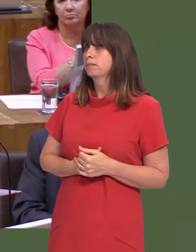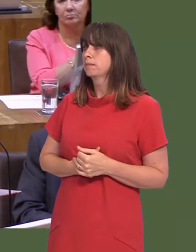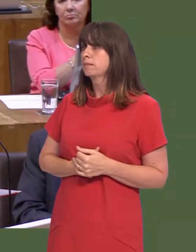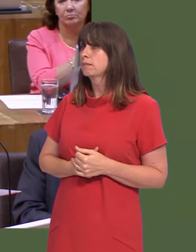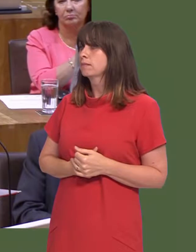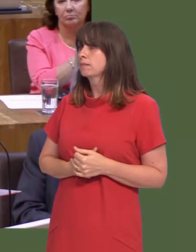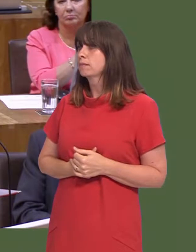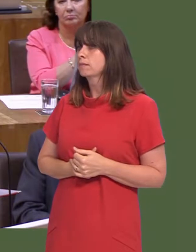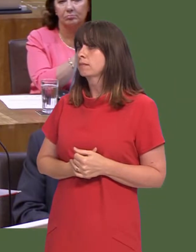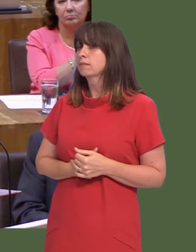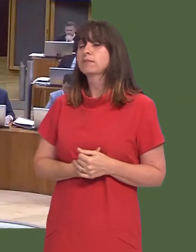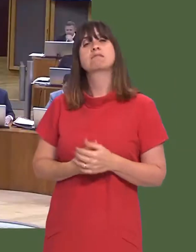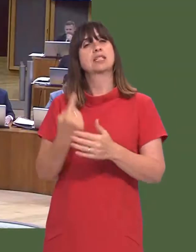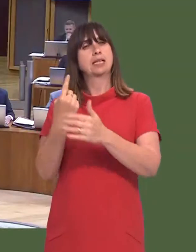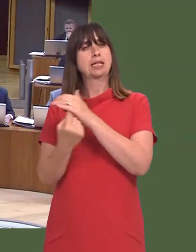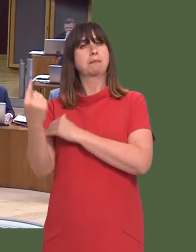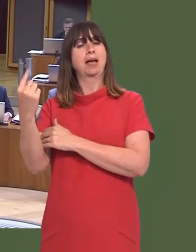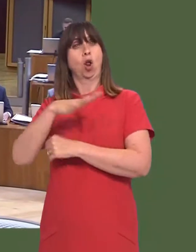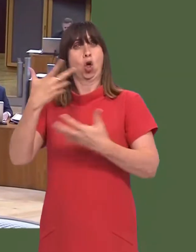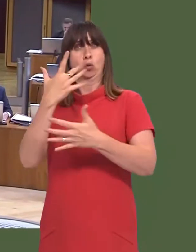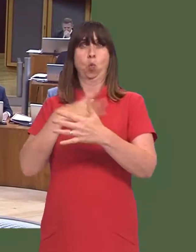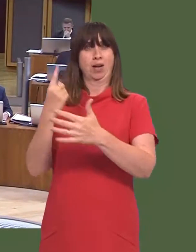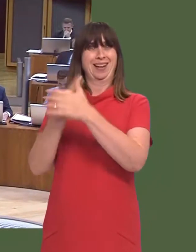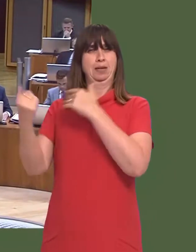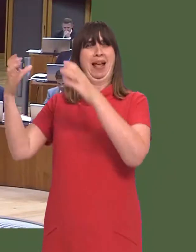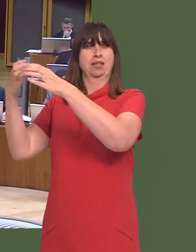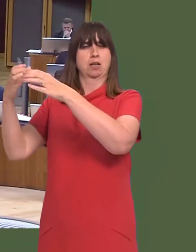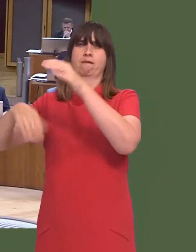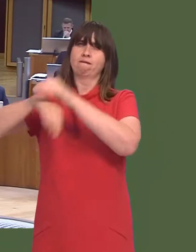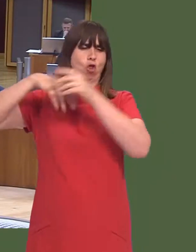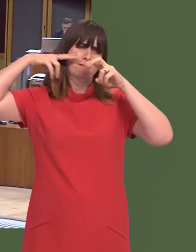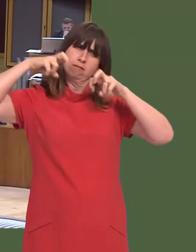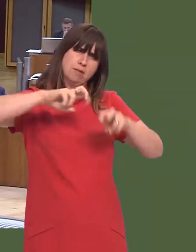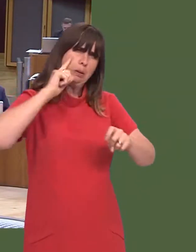Leanne Wood: One of the reasons that an independent inquiry has been called for is because of